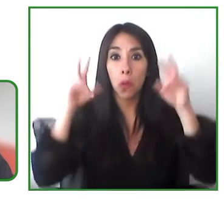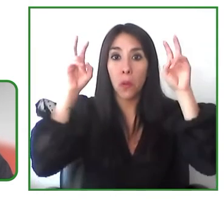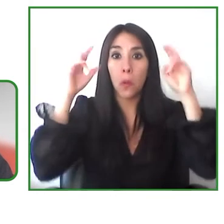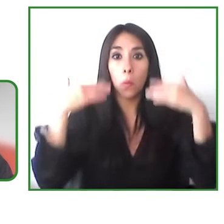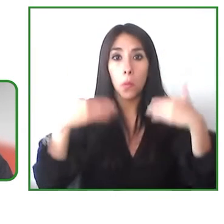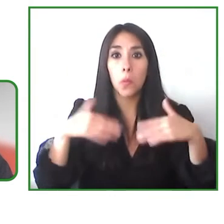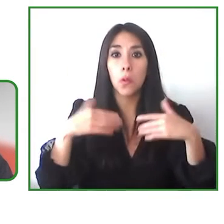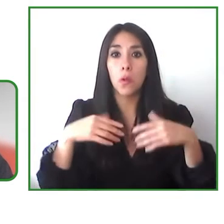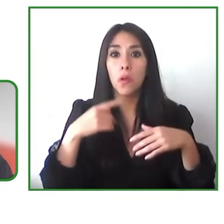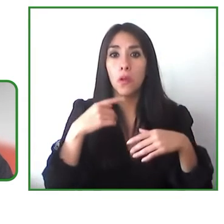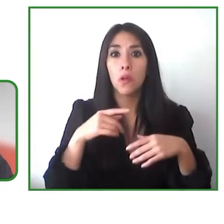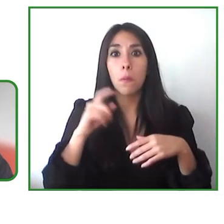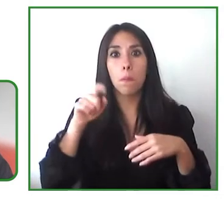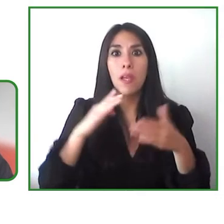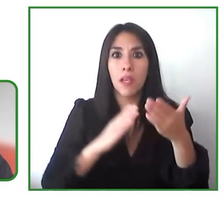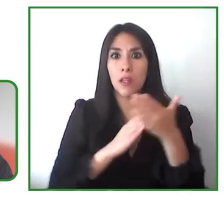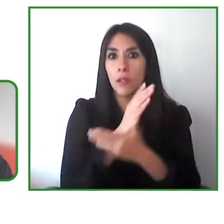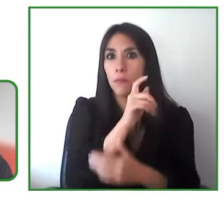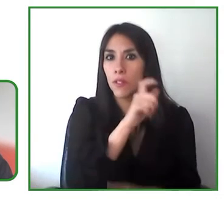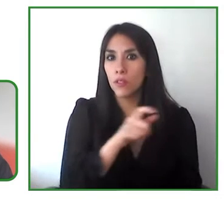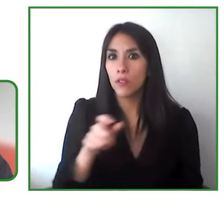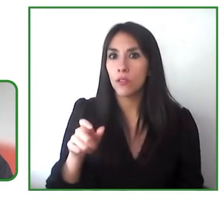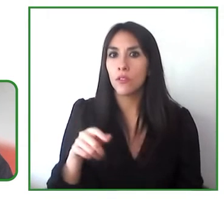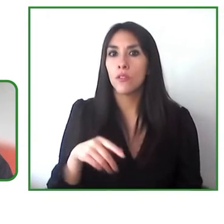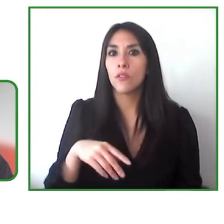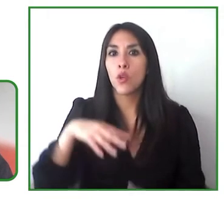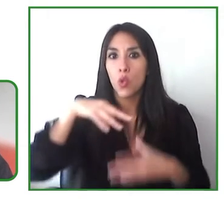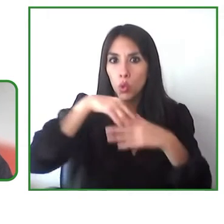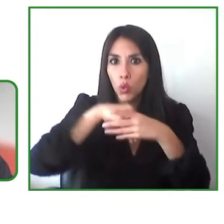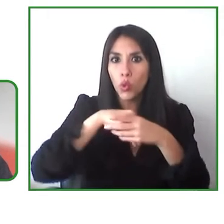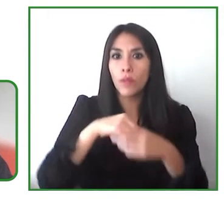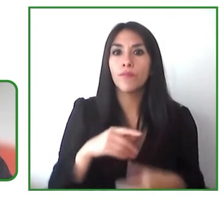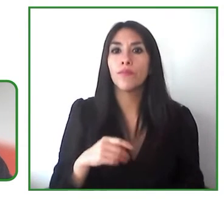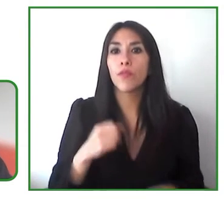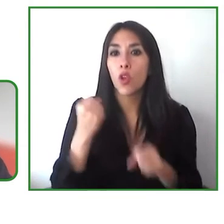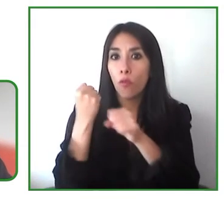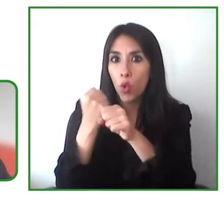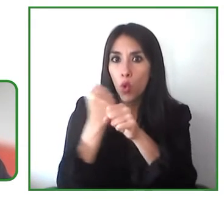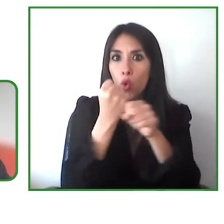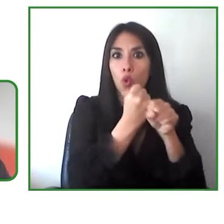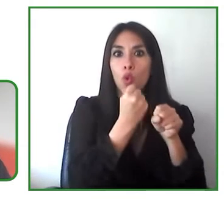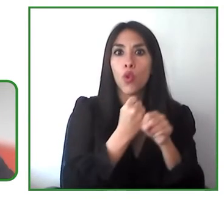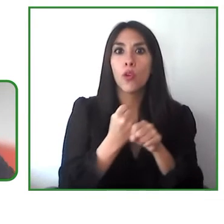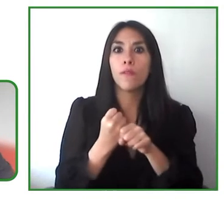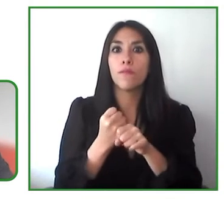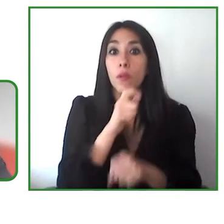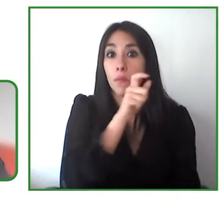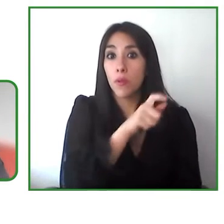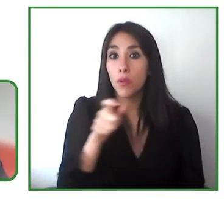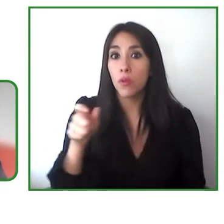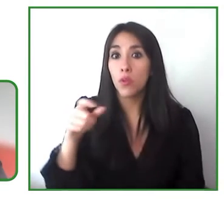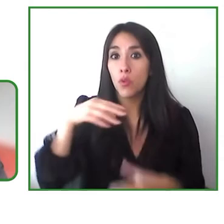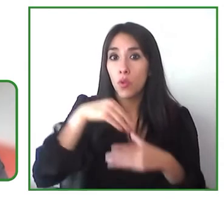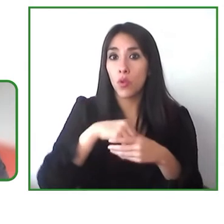people inclusion working with people within your